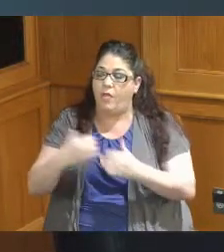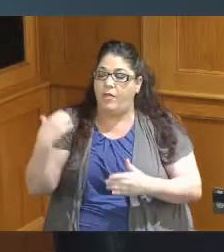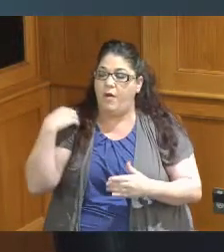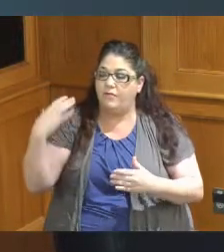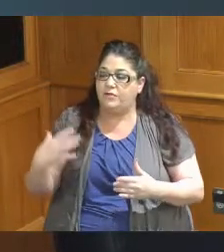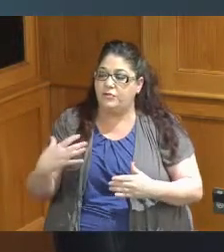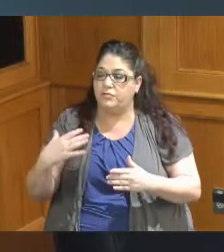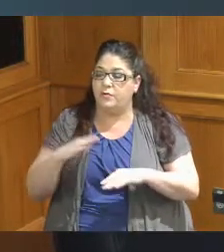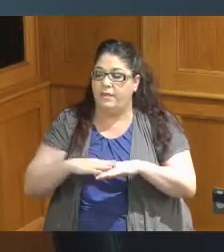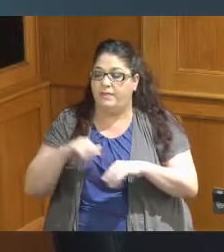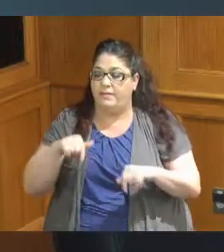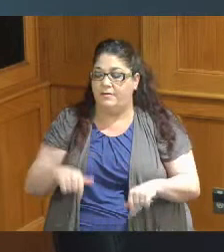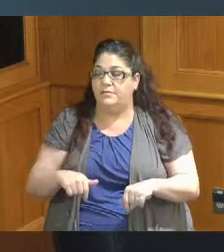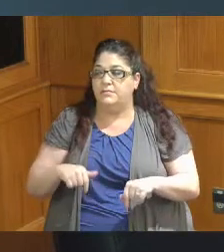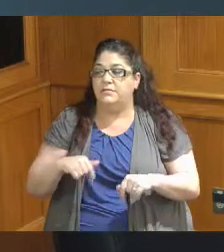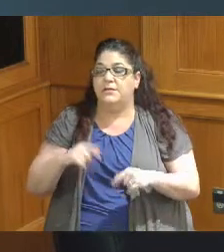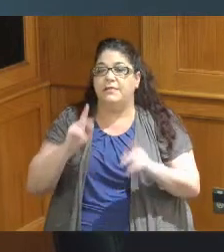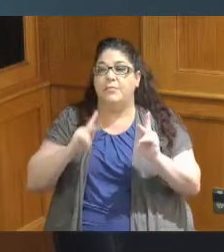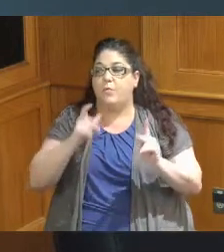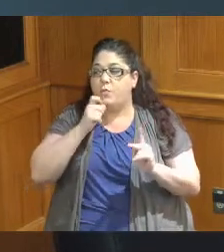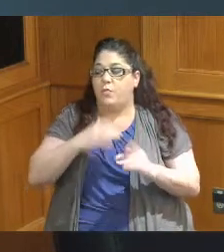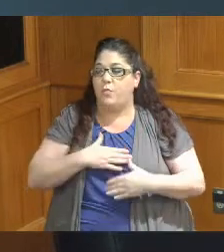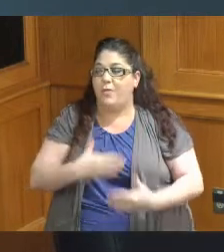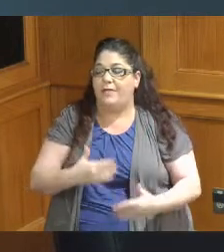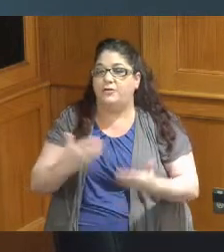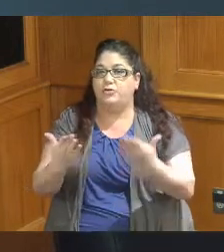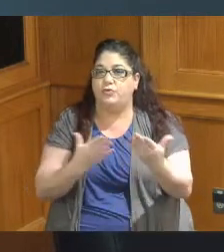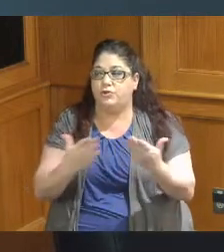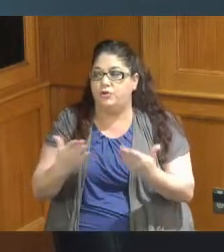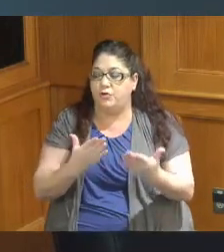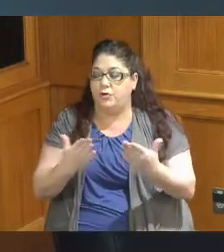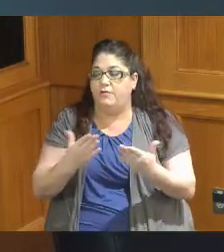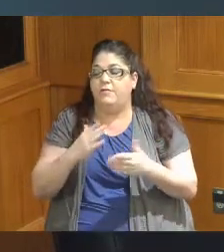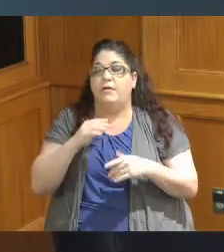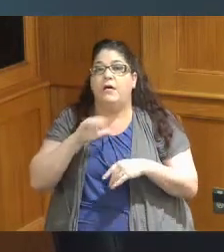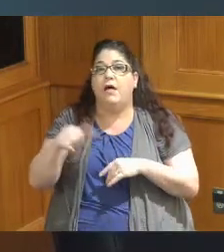want to also thank those who are willing to serve and we have other board openings and if you're